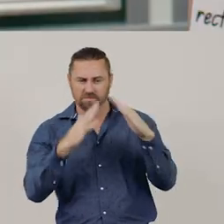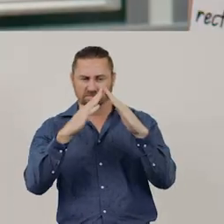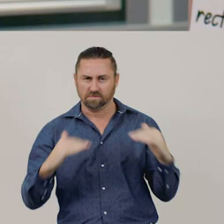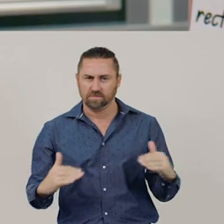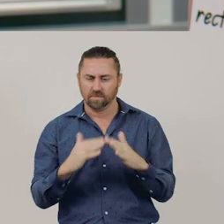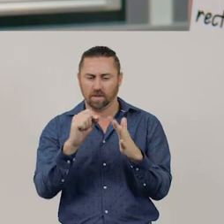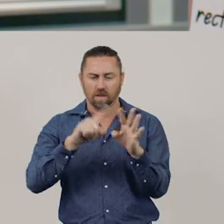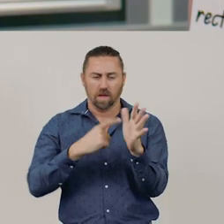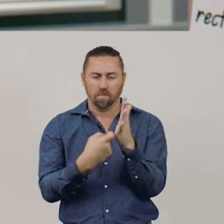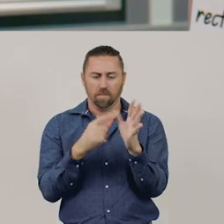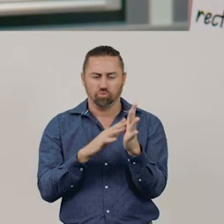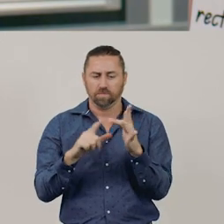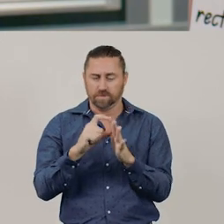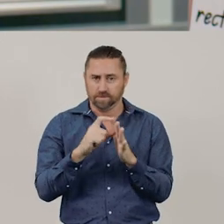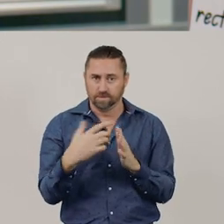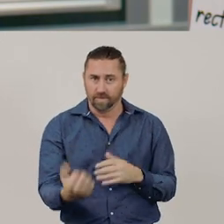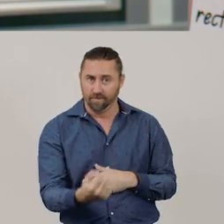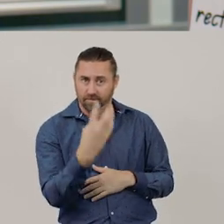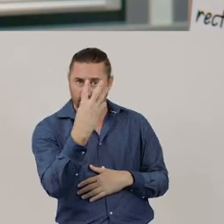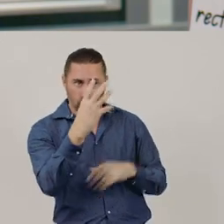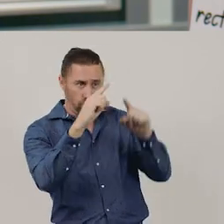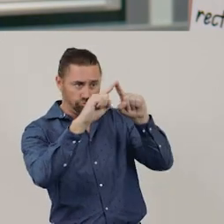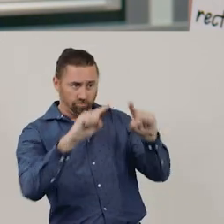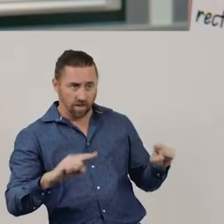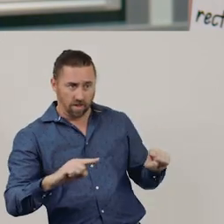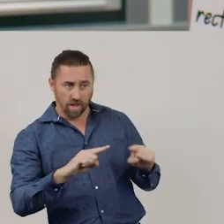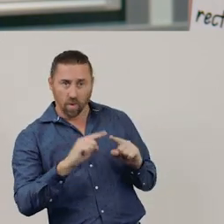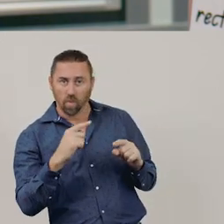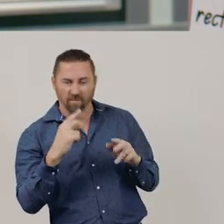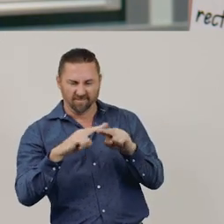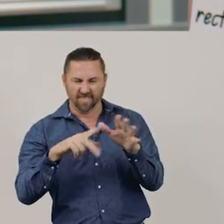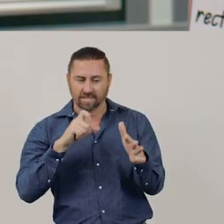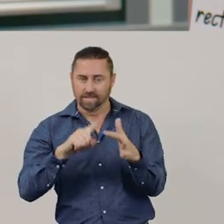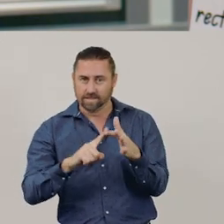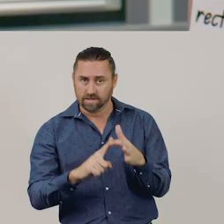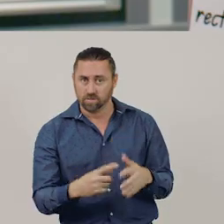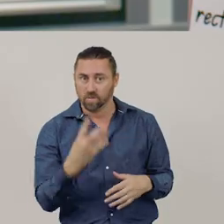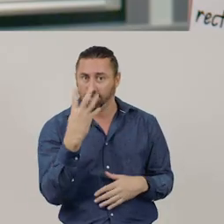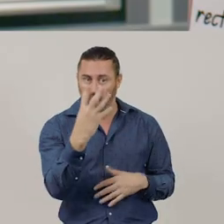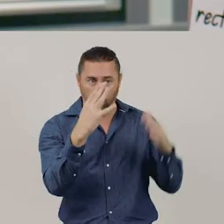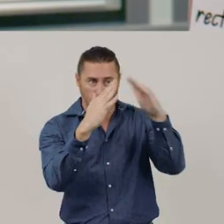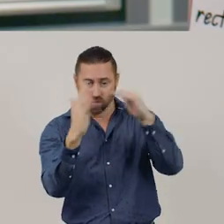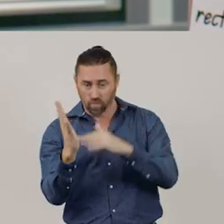It has four triangular faces, four vertices, and six edges.